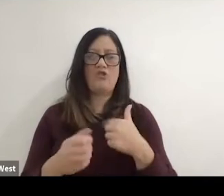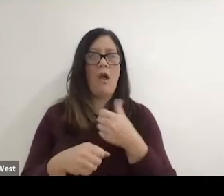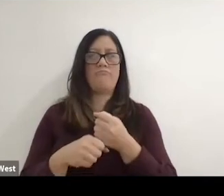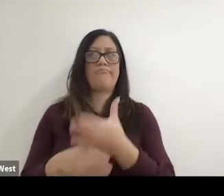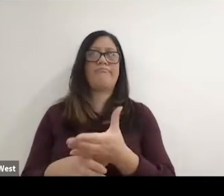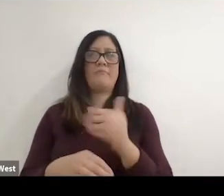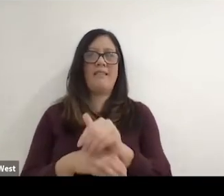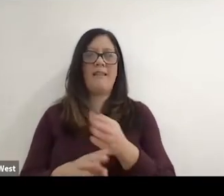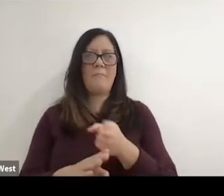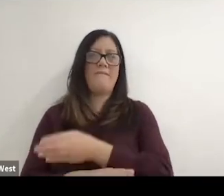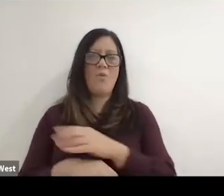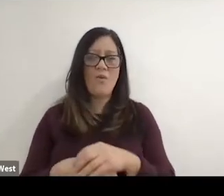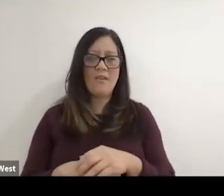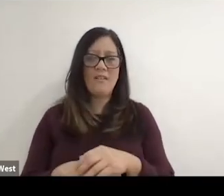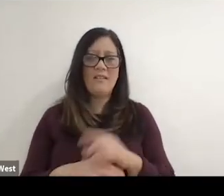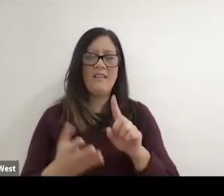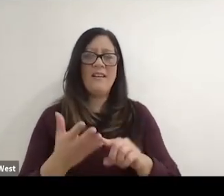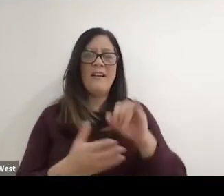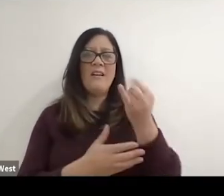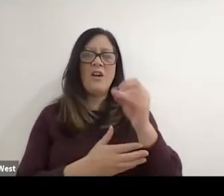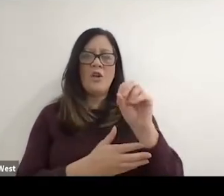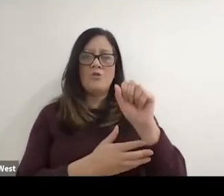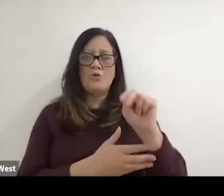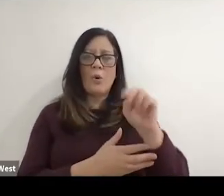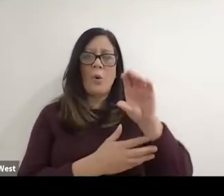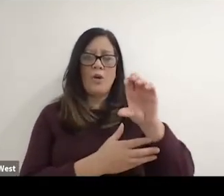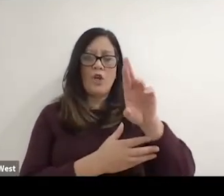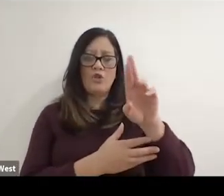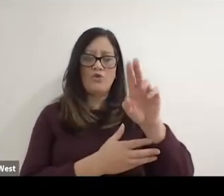who I'd lambasted the night before. Joan Scruton